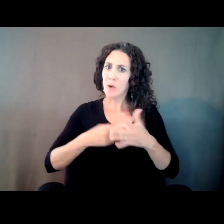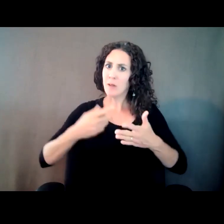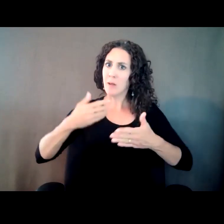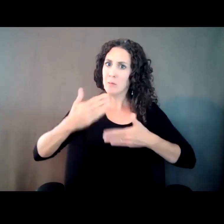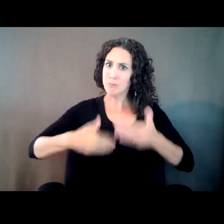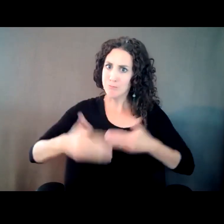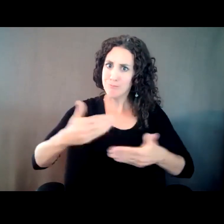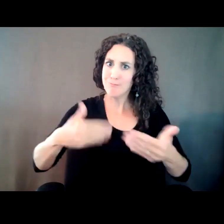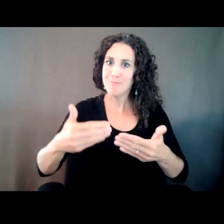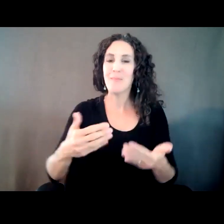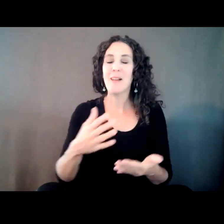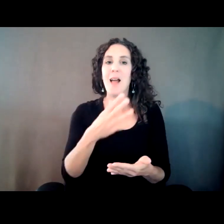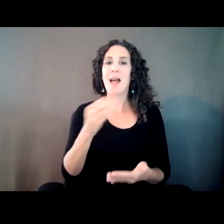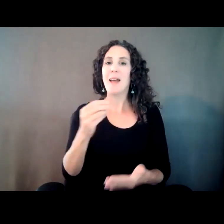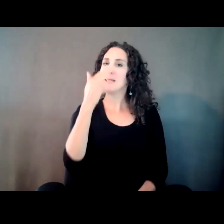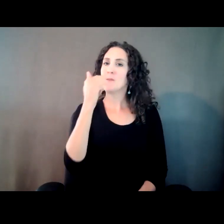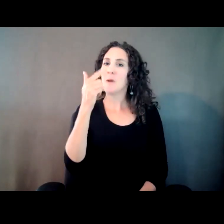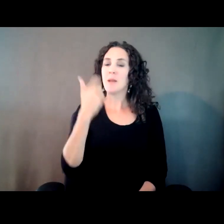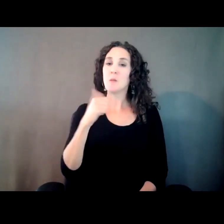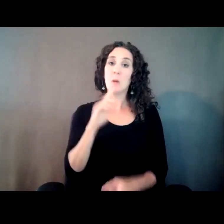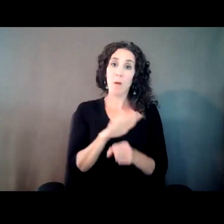And we started -- it's funny we were kind of like local celebrities in the Village.